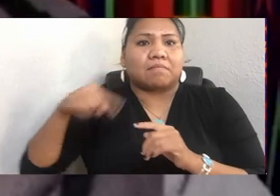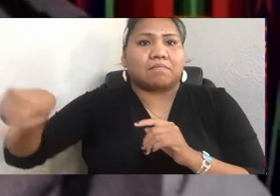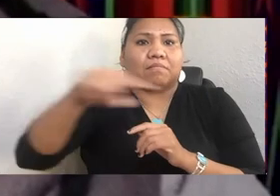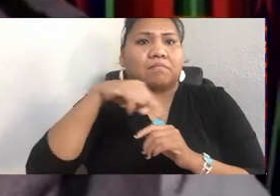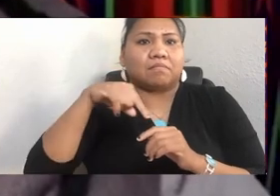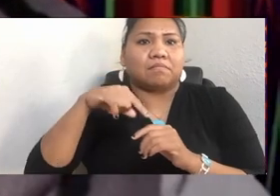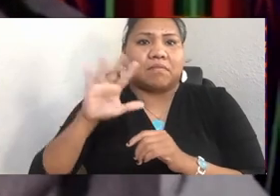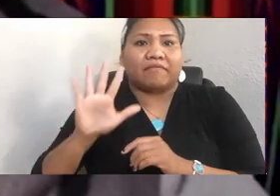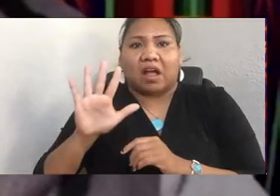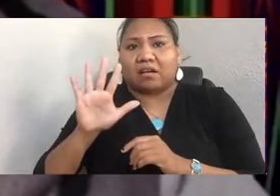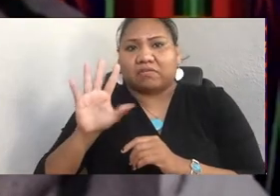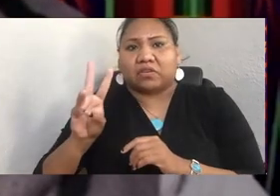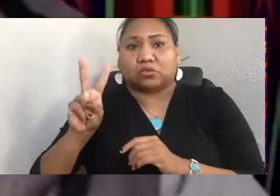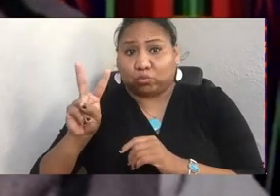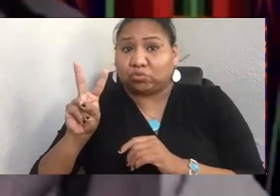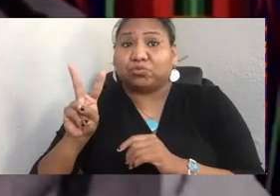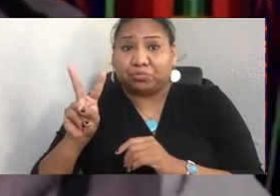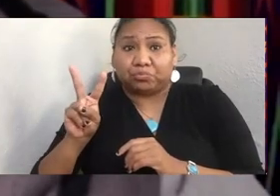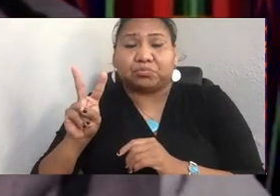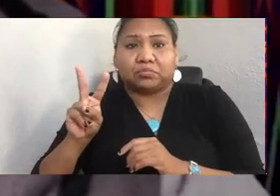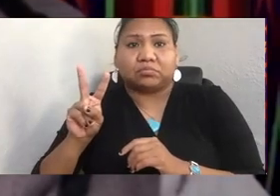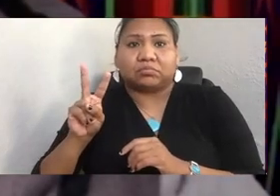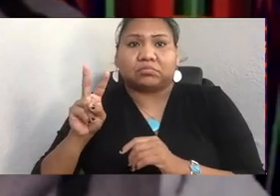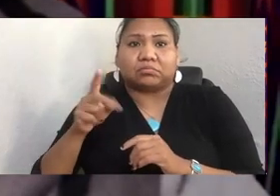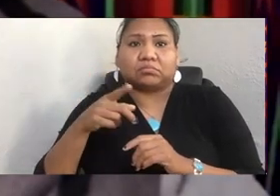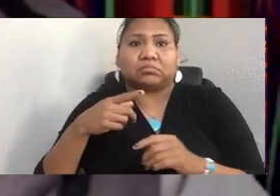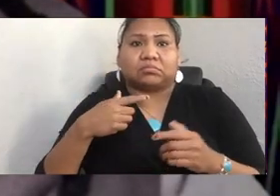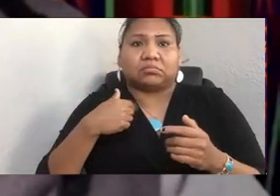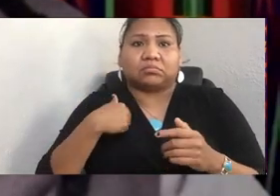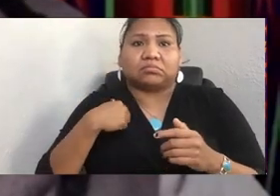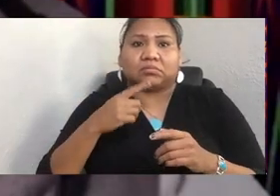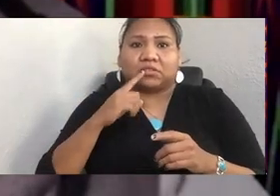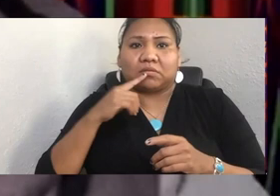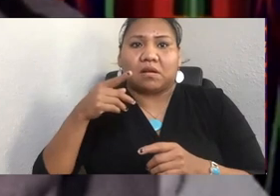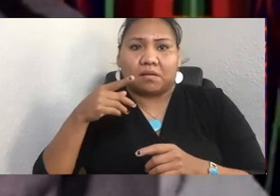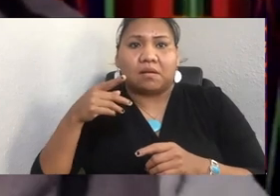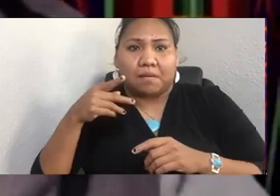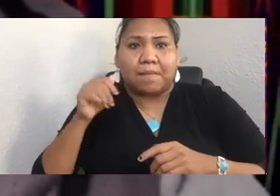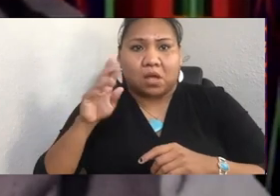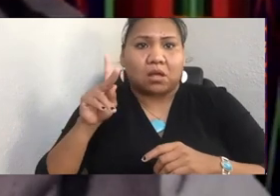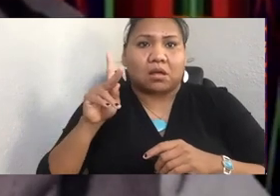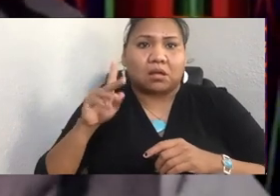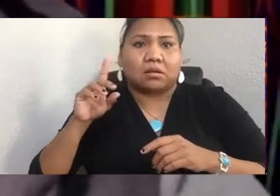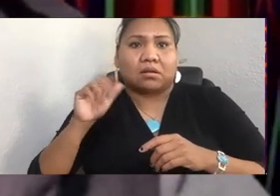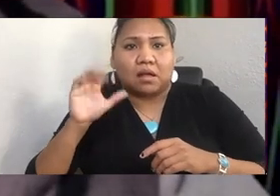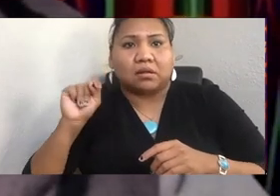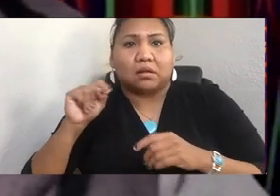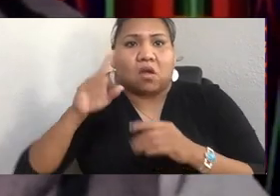And she co-hosts a popular Native issues podcast called "All My Relations," which invites guests to explore